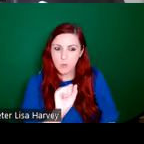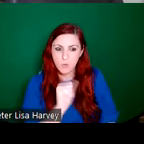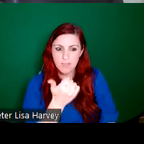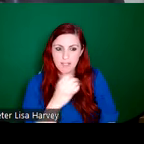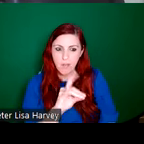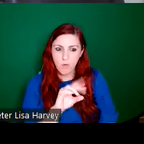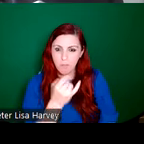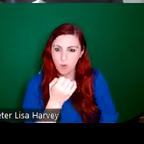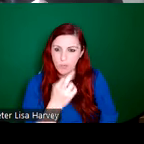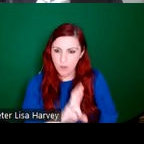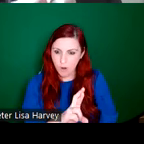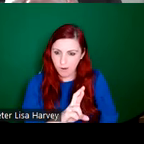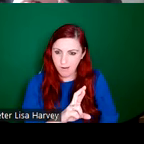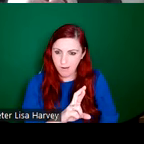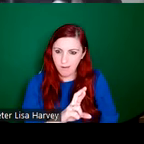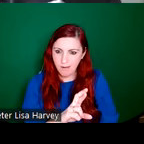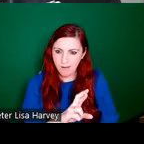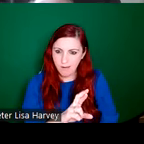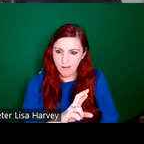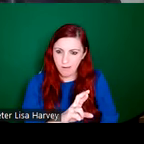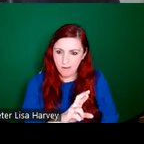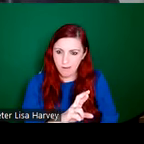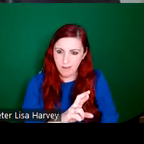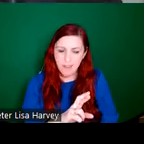Ghloine, but it's unlikely that he's talking about her investments in Guinness